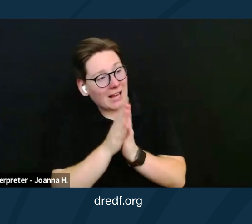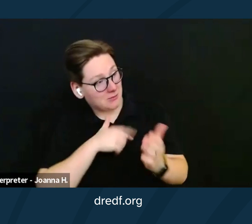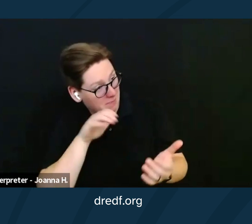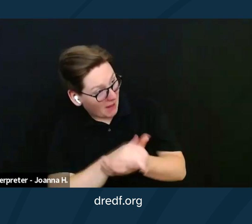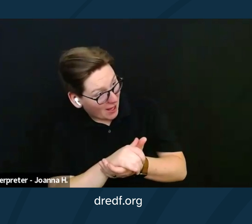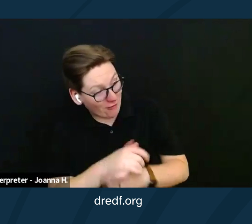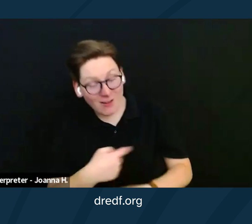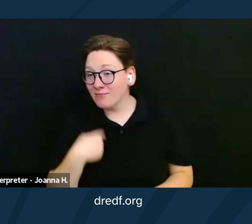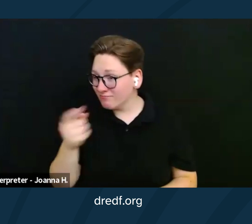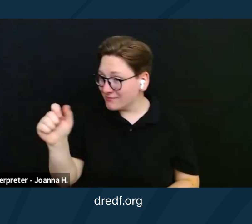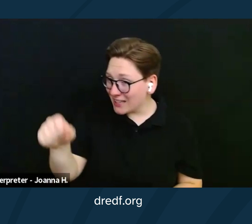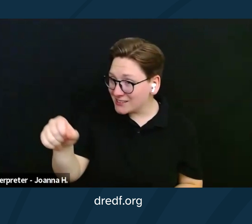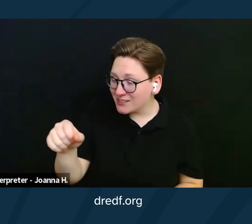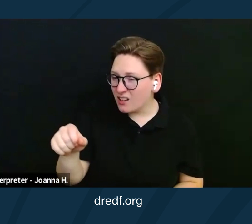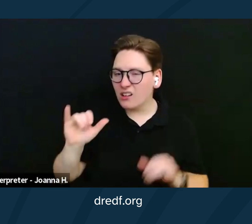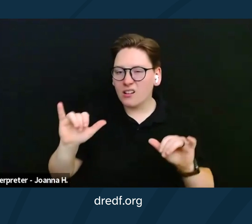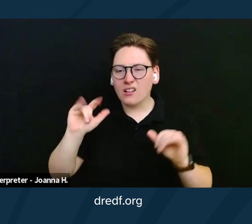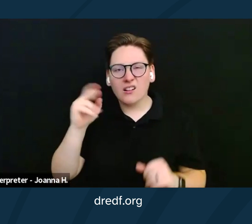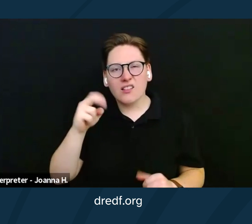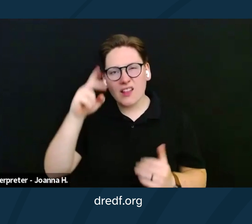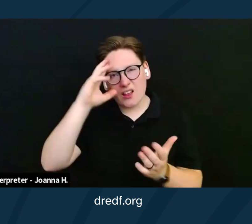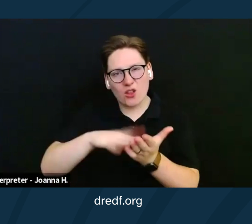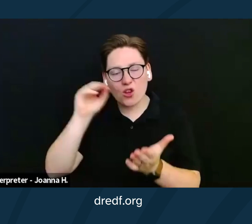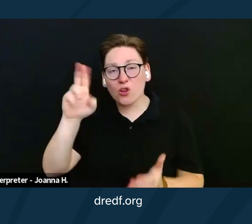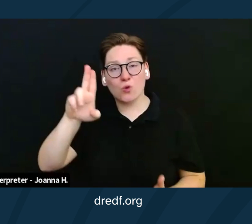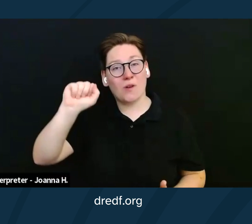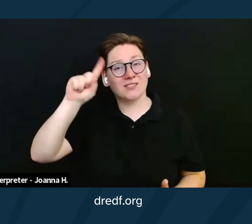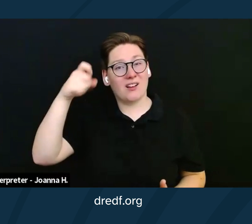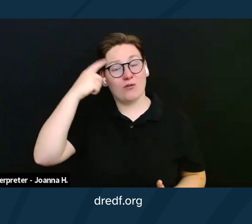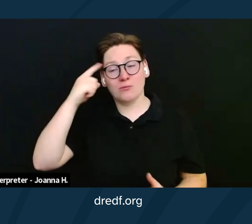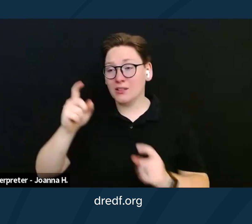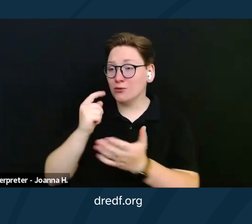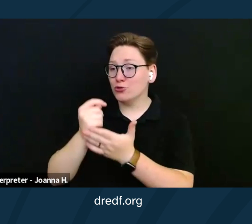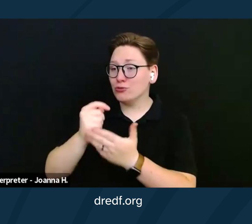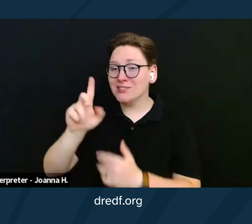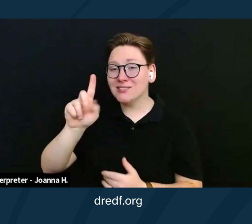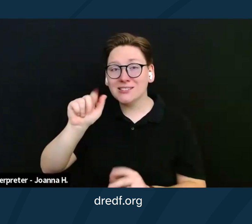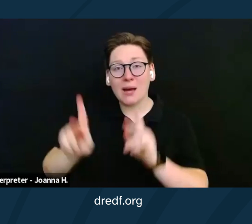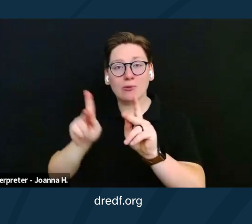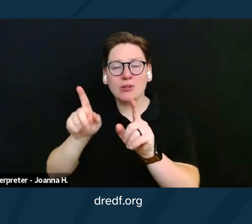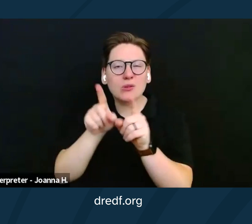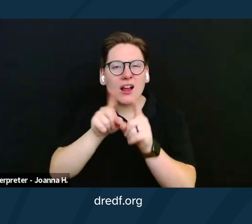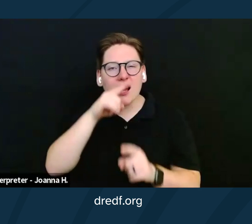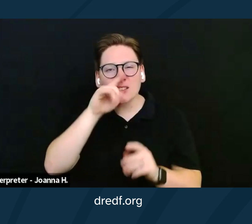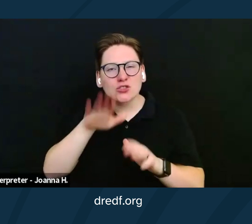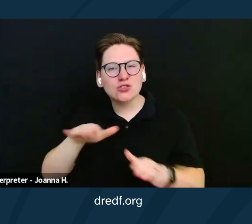And then learned that the United States government treats people disabled as children on a parent's work record